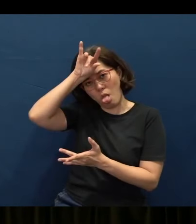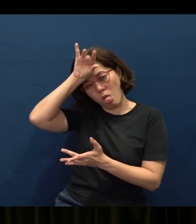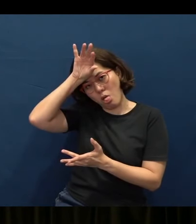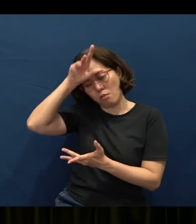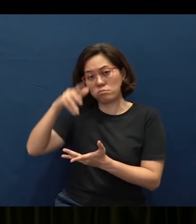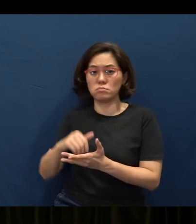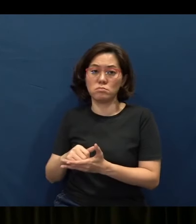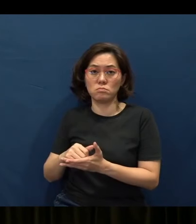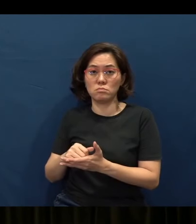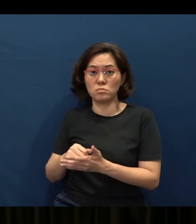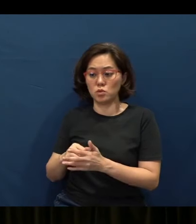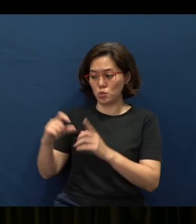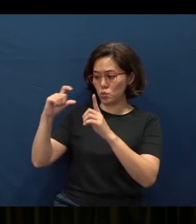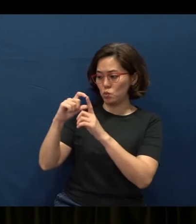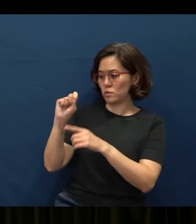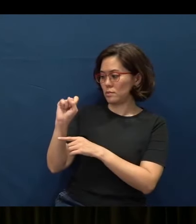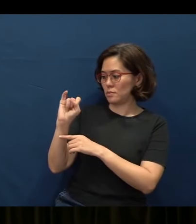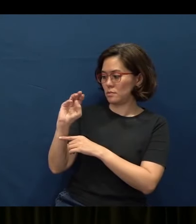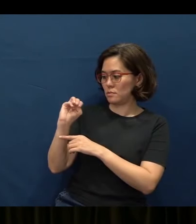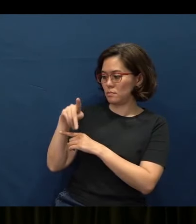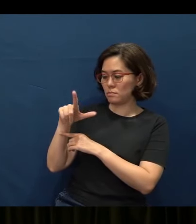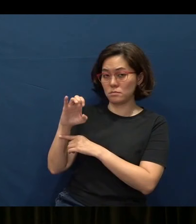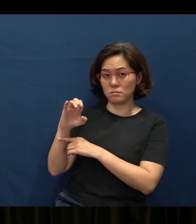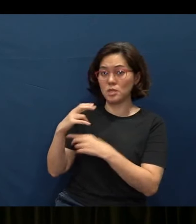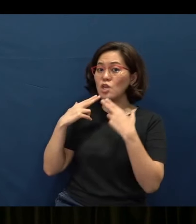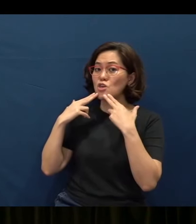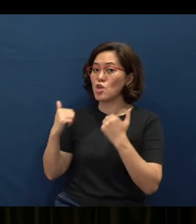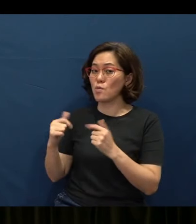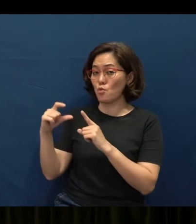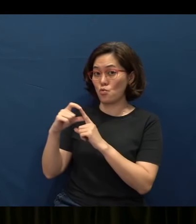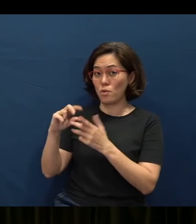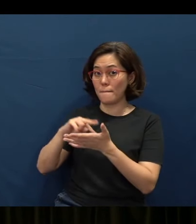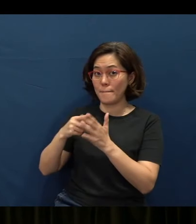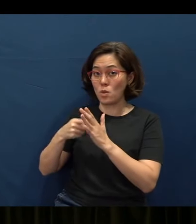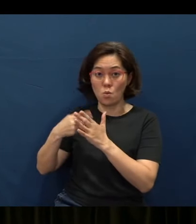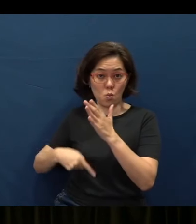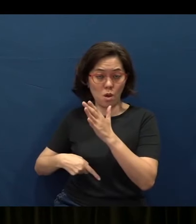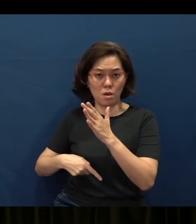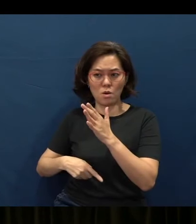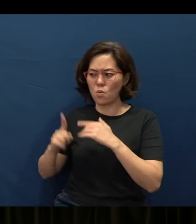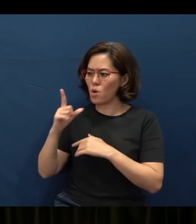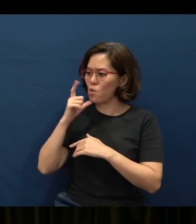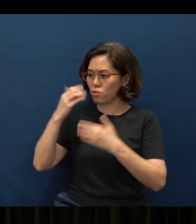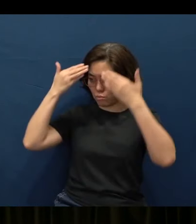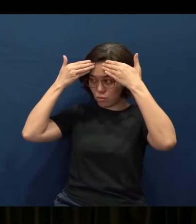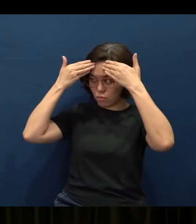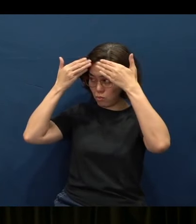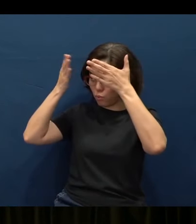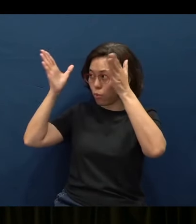The term “simple”, in fact, in the original language, in Hebrew, okay, basically means one who is open-minded, one who is open.